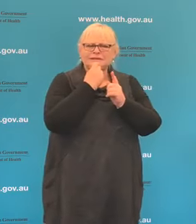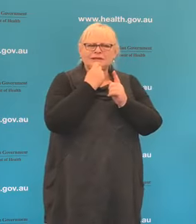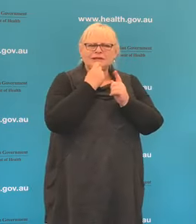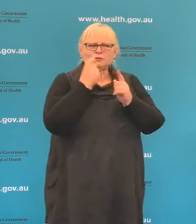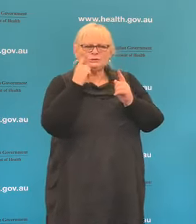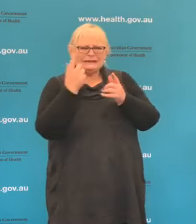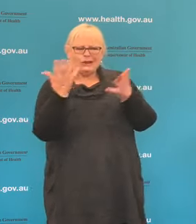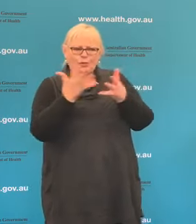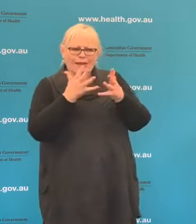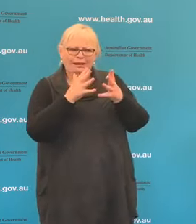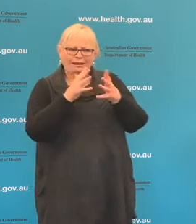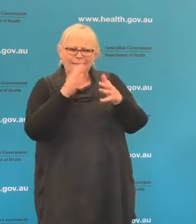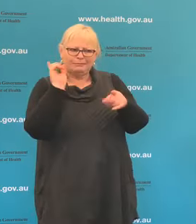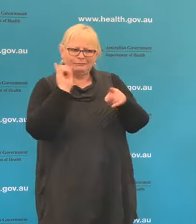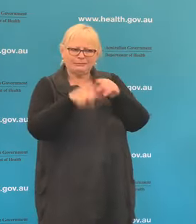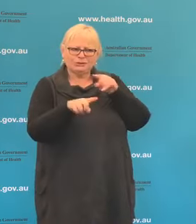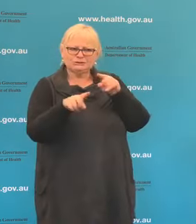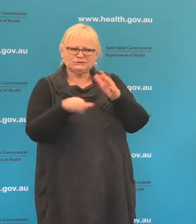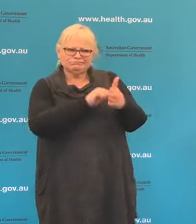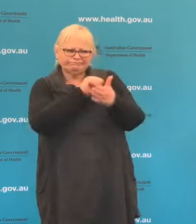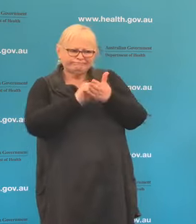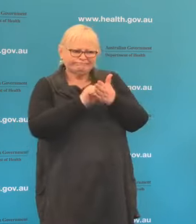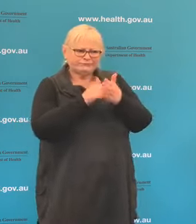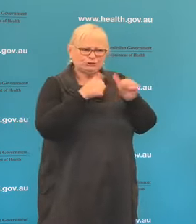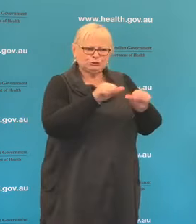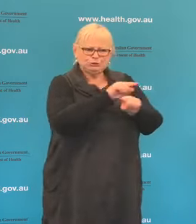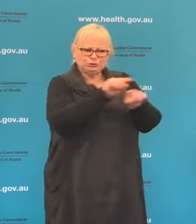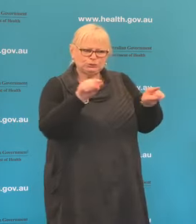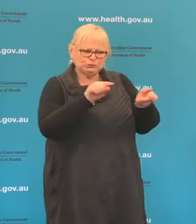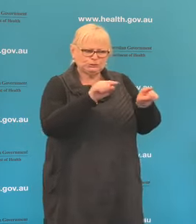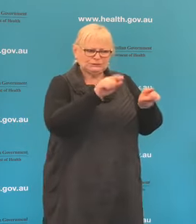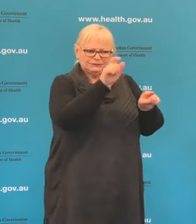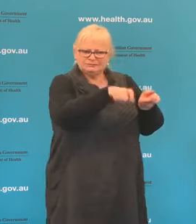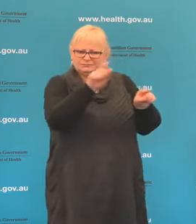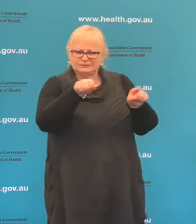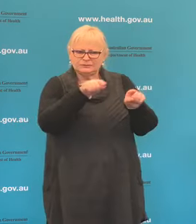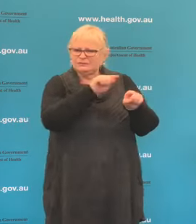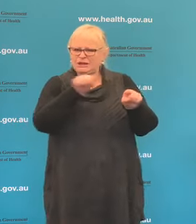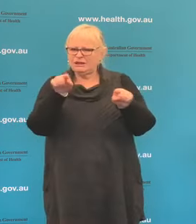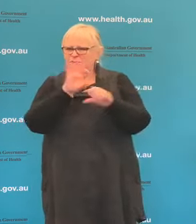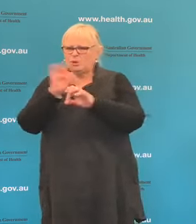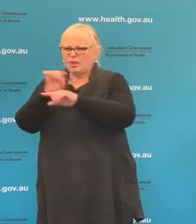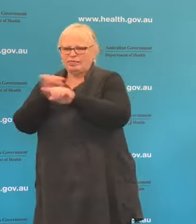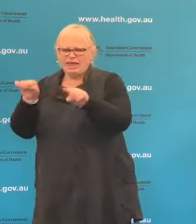be most useful and with which patients. So at the moment, the drug is in